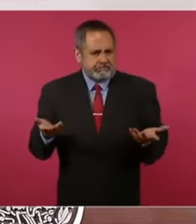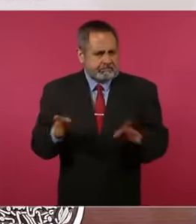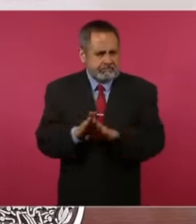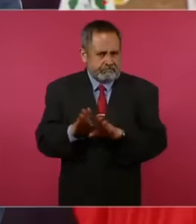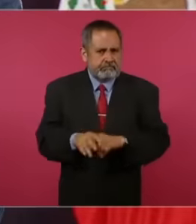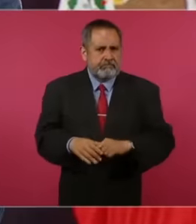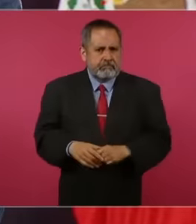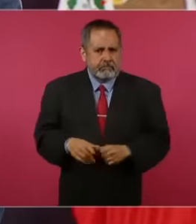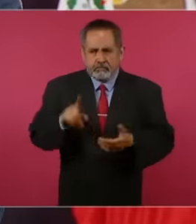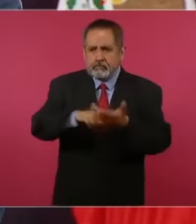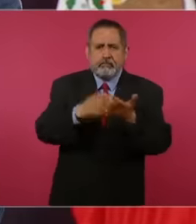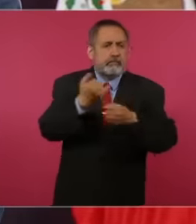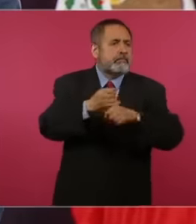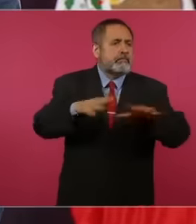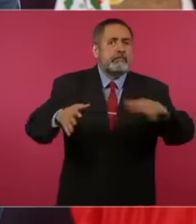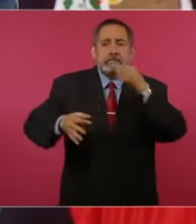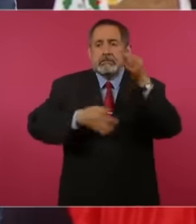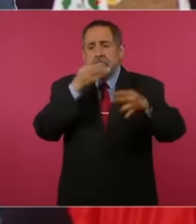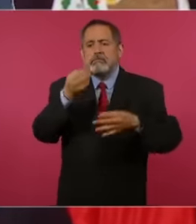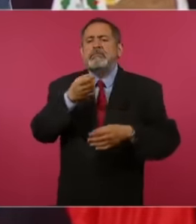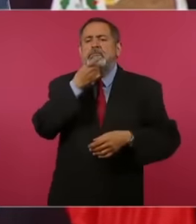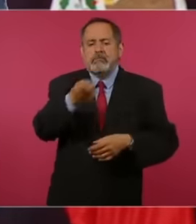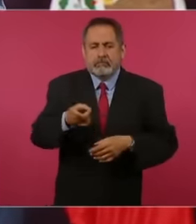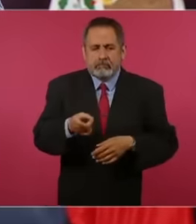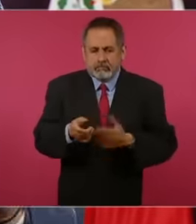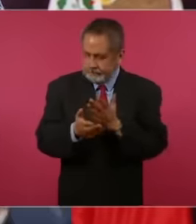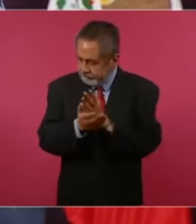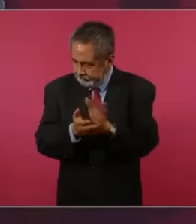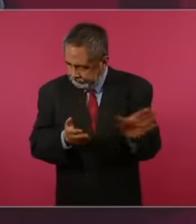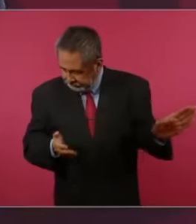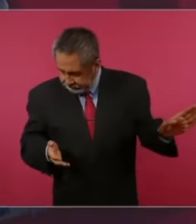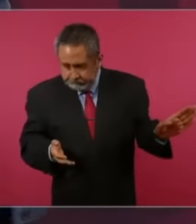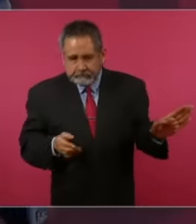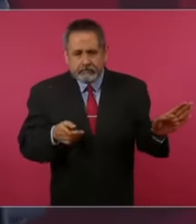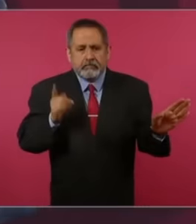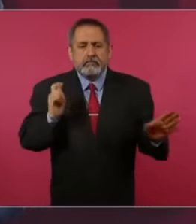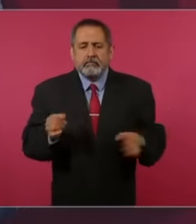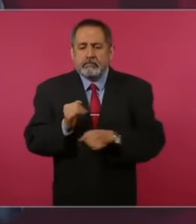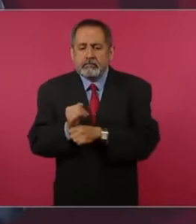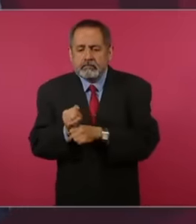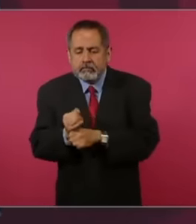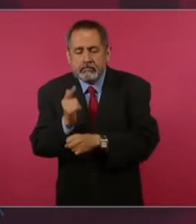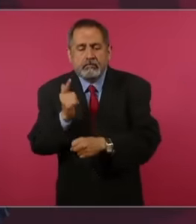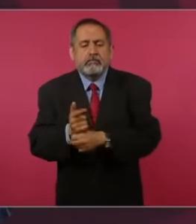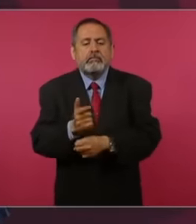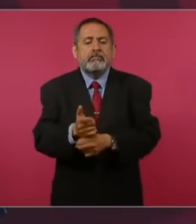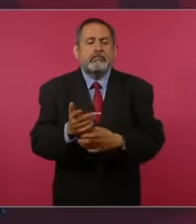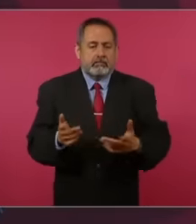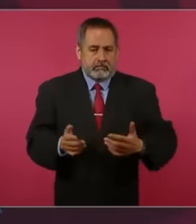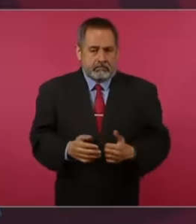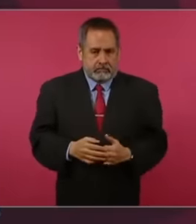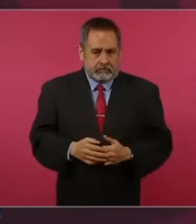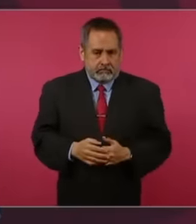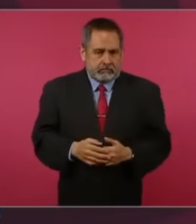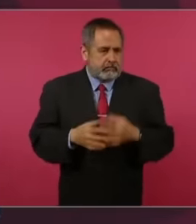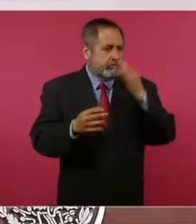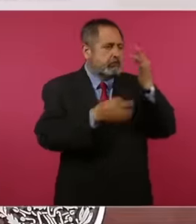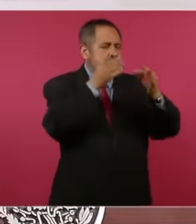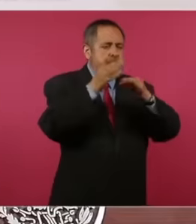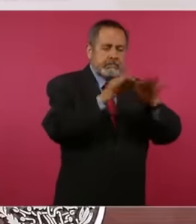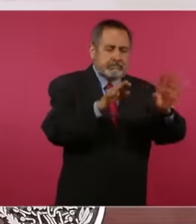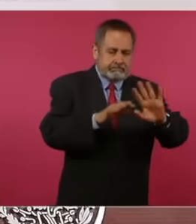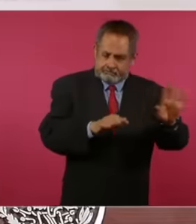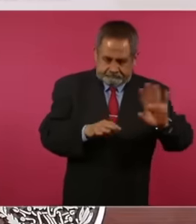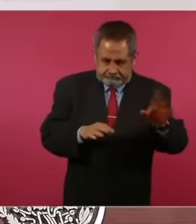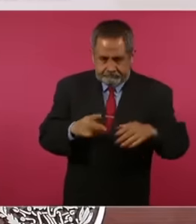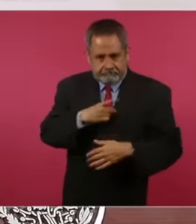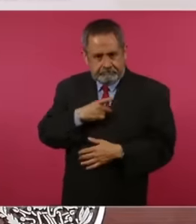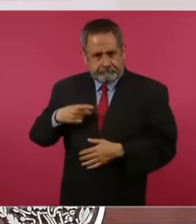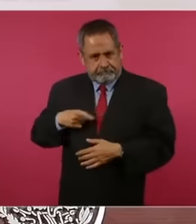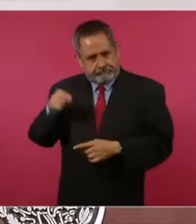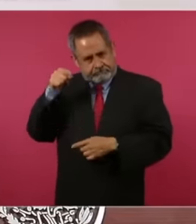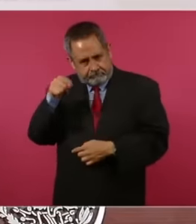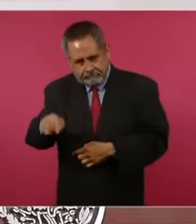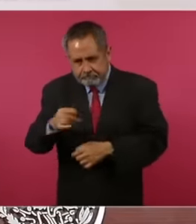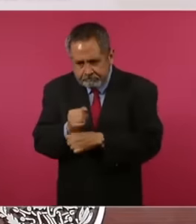the information was handled regardless of how has been handled we have to do